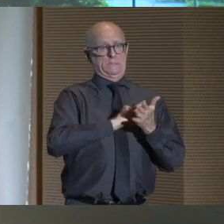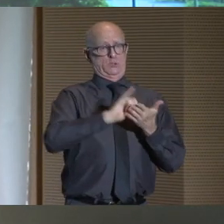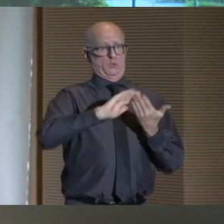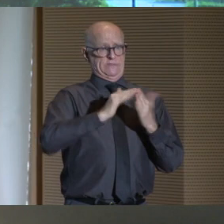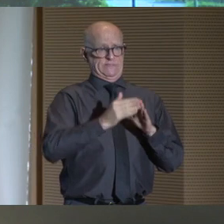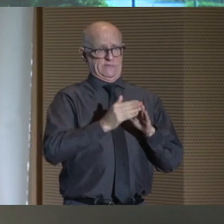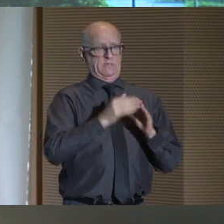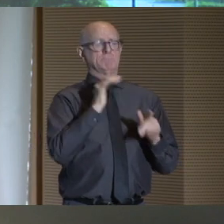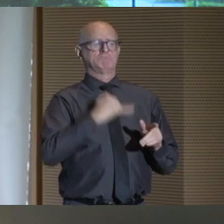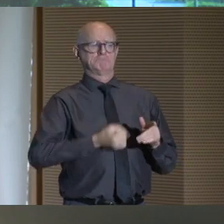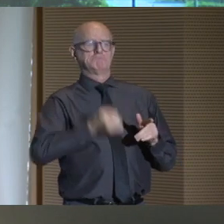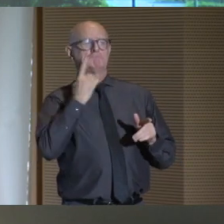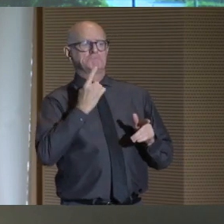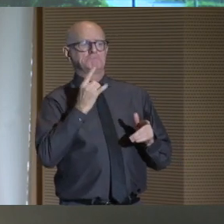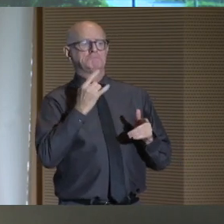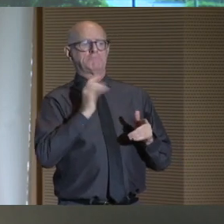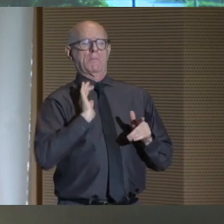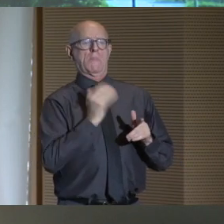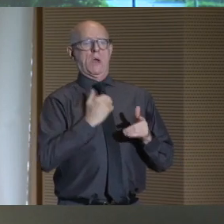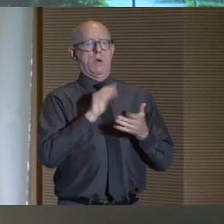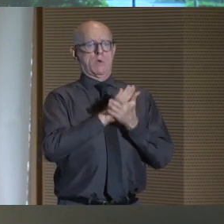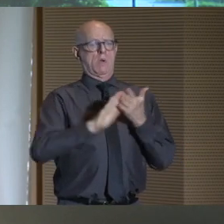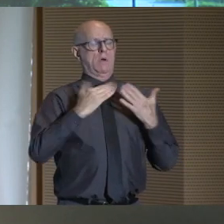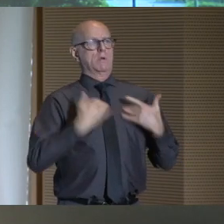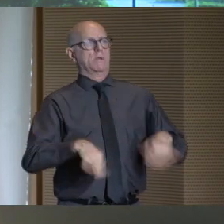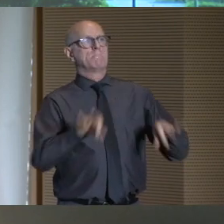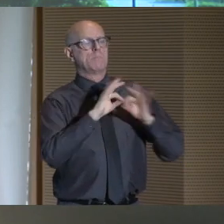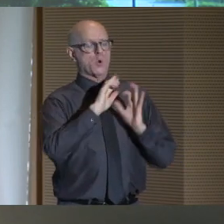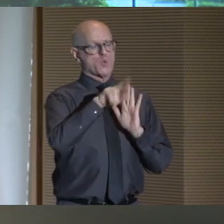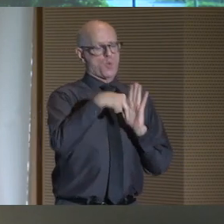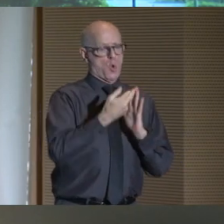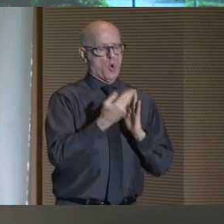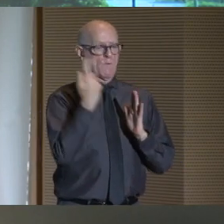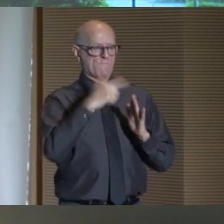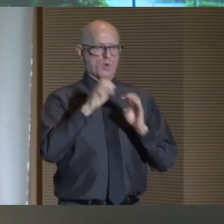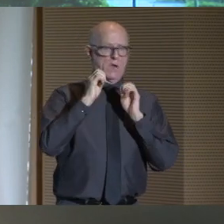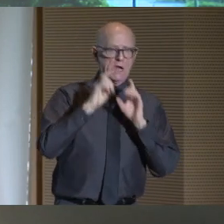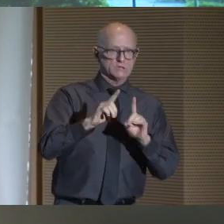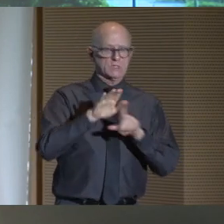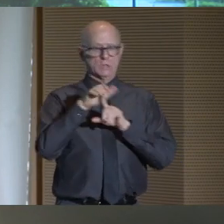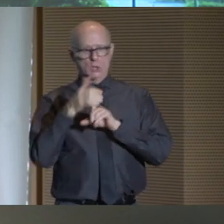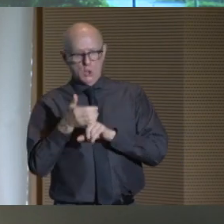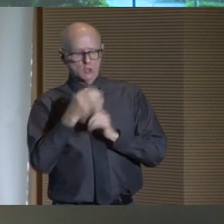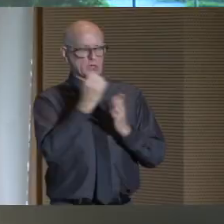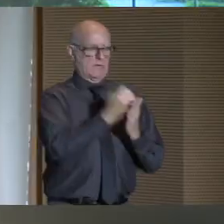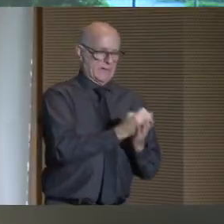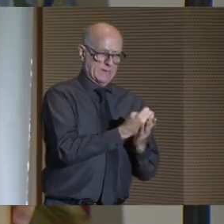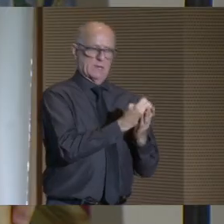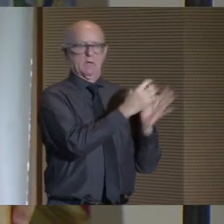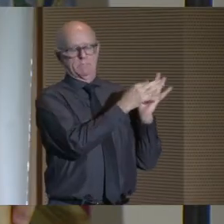you realize what an important role our colleges play as an educational, cultural, and economic anchor